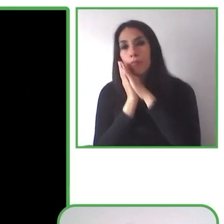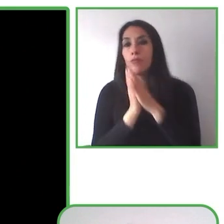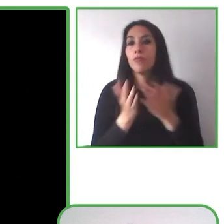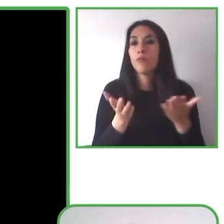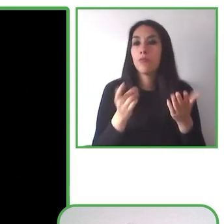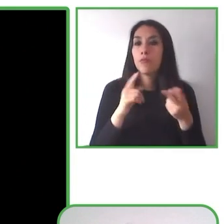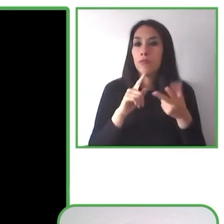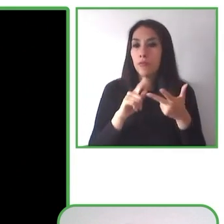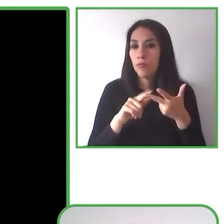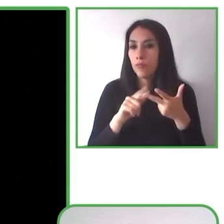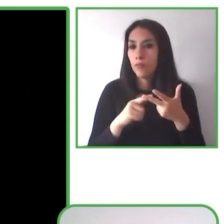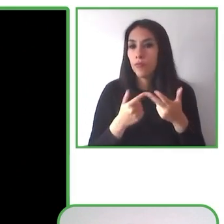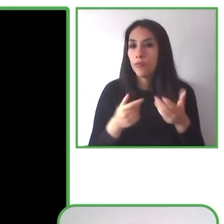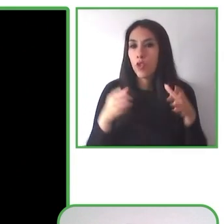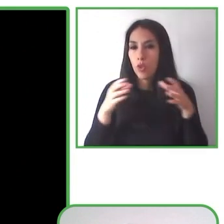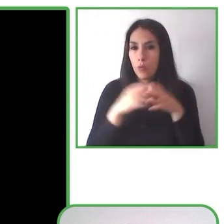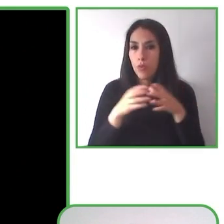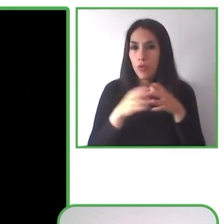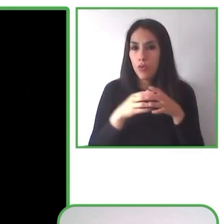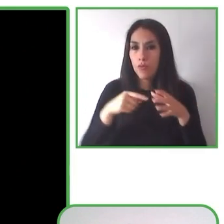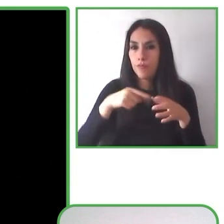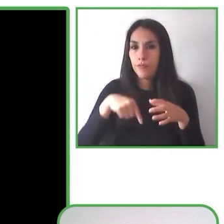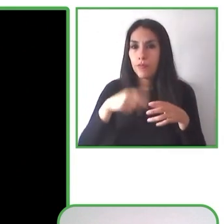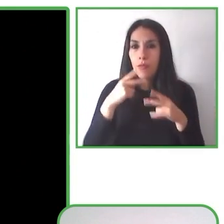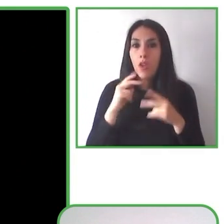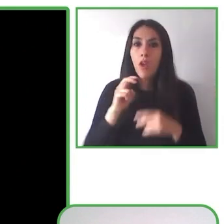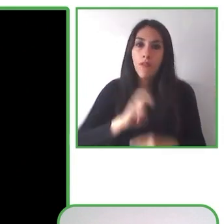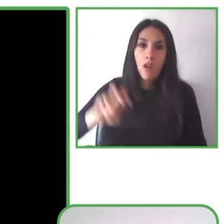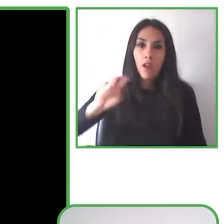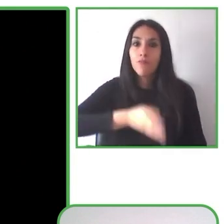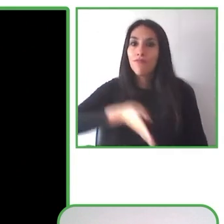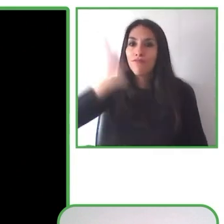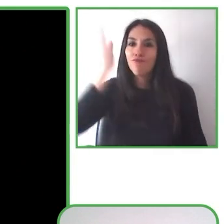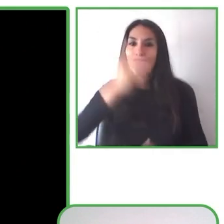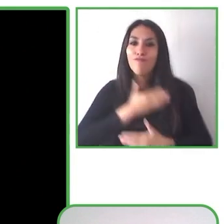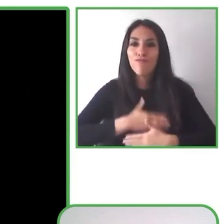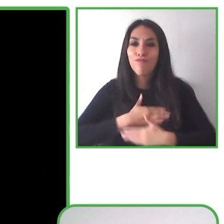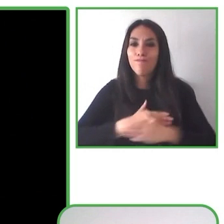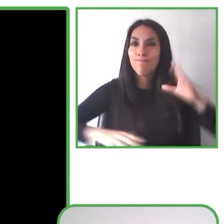So I want to invite you all and I think this is that commitment